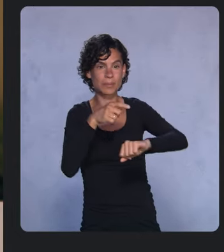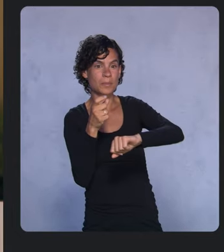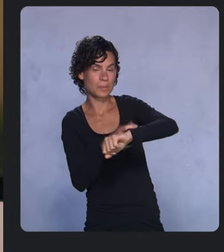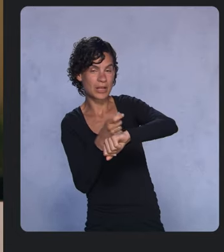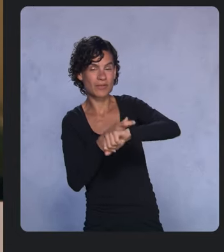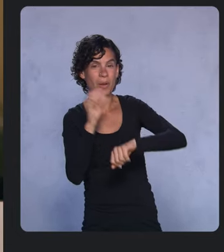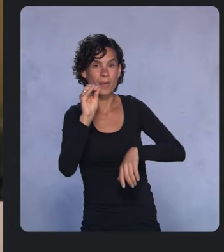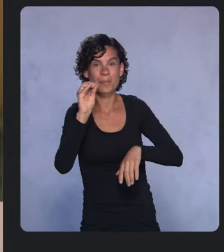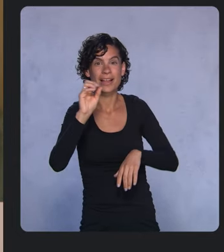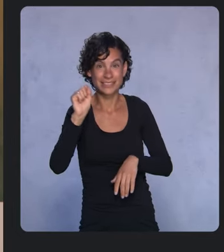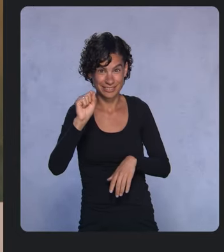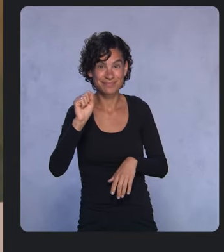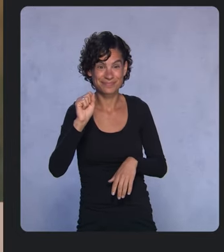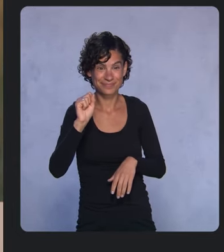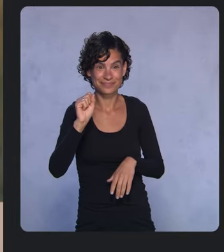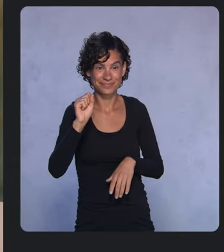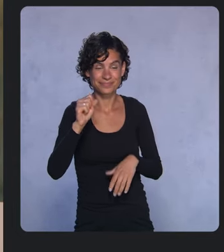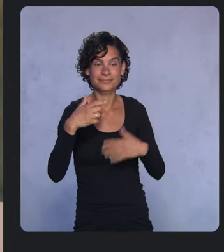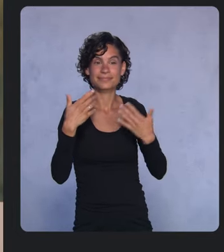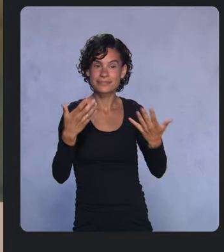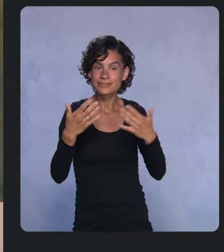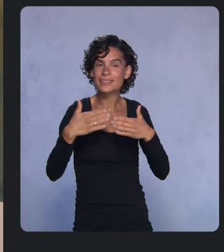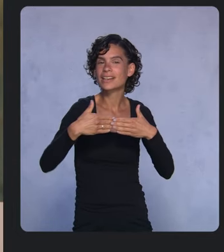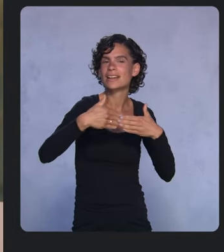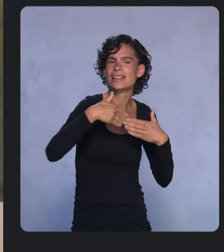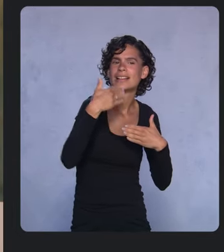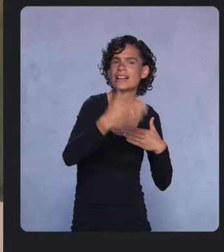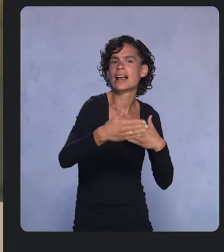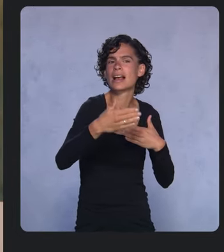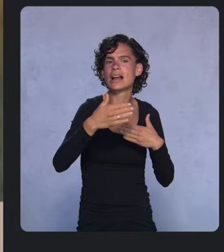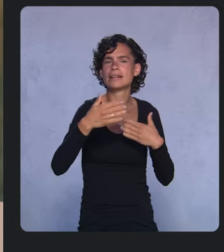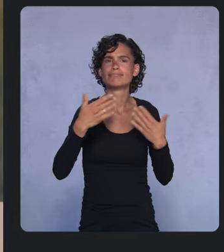The next era of Android is about enabling all your devices connected to your phone;